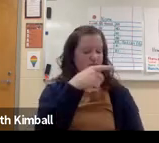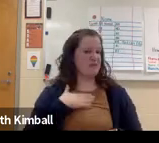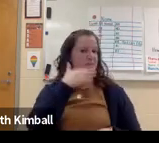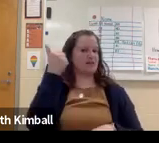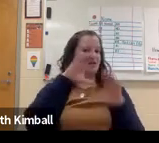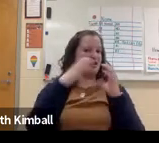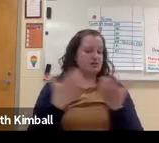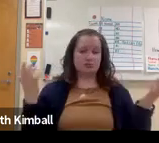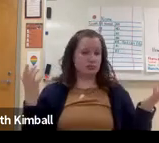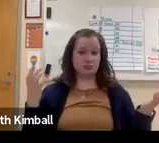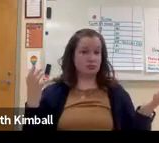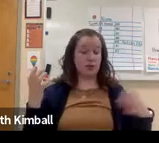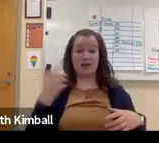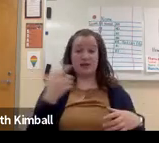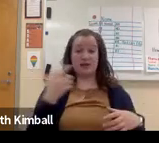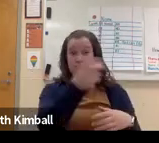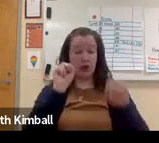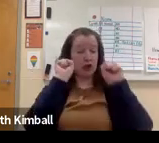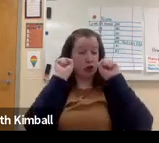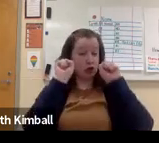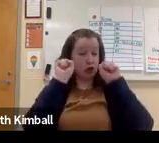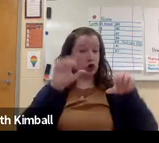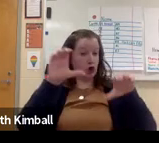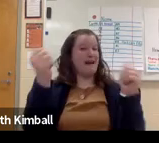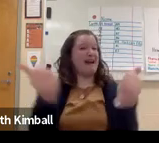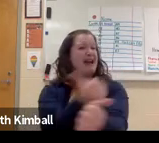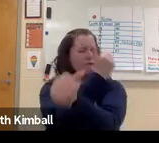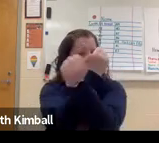So when I asked to do this, my administrators went ahead and approved it.